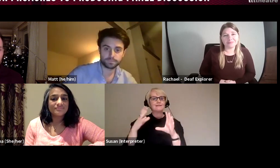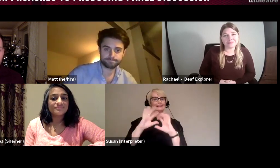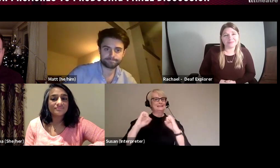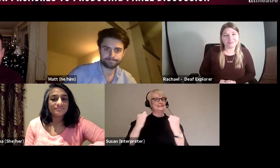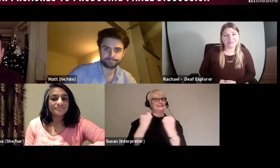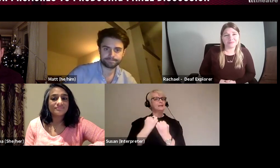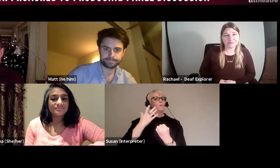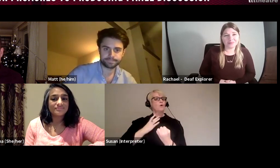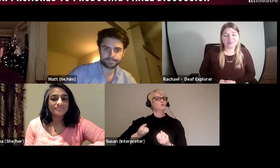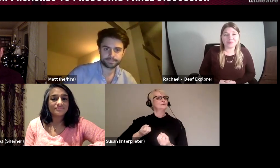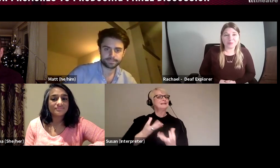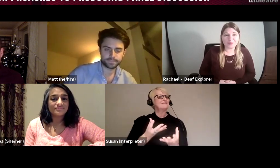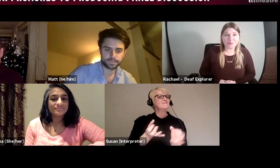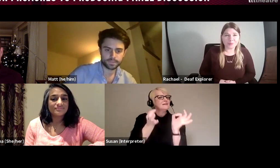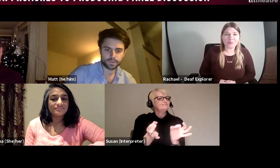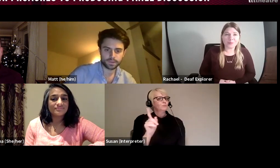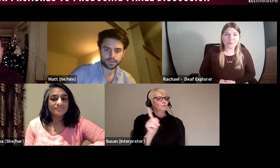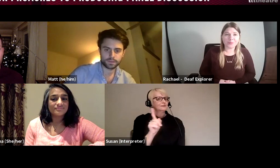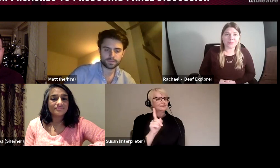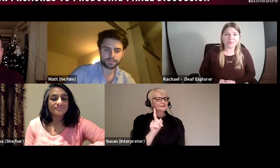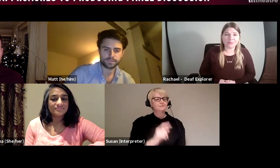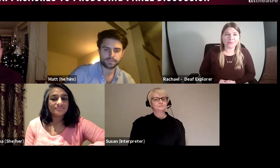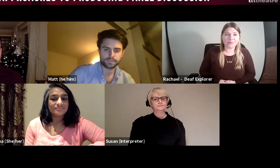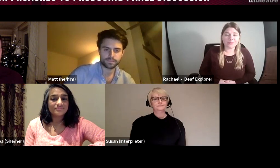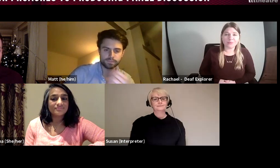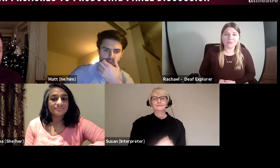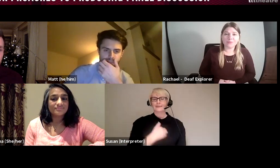And I think it is really important, I find it really important to make sure that the director